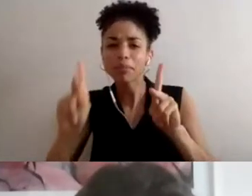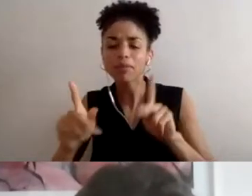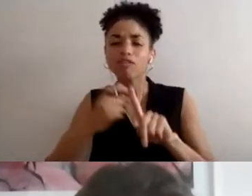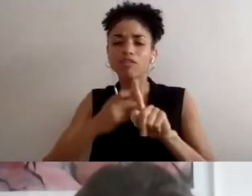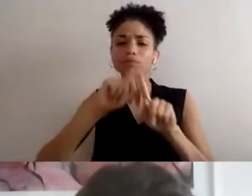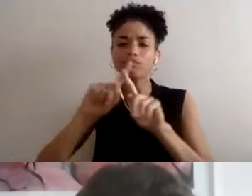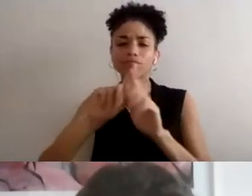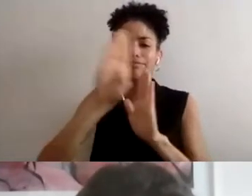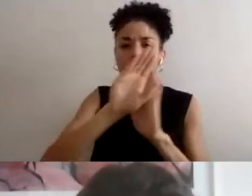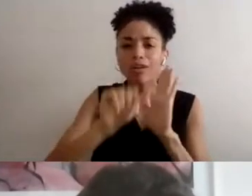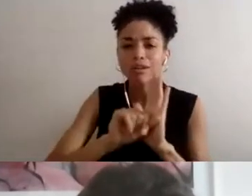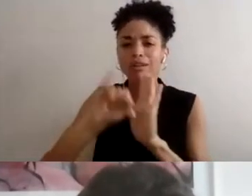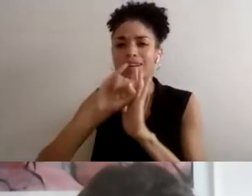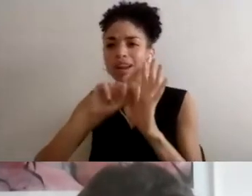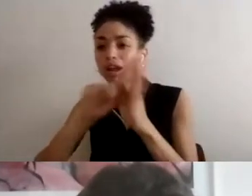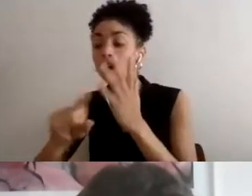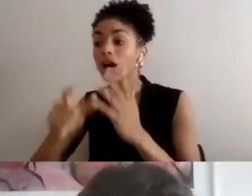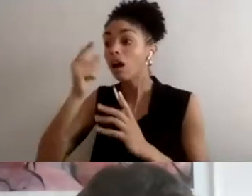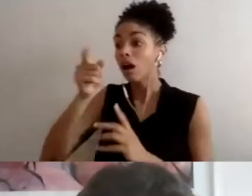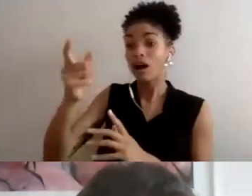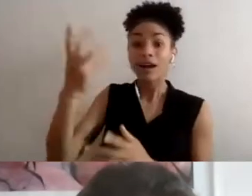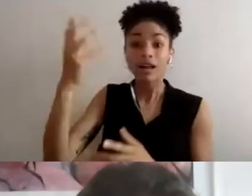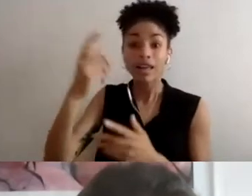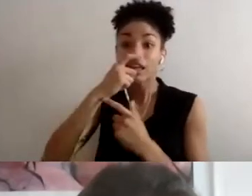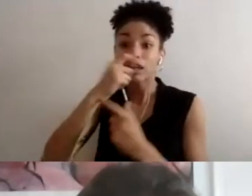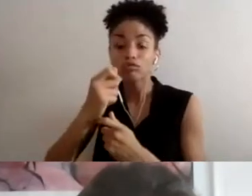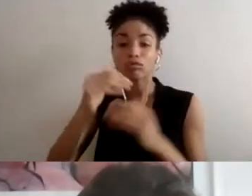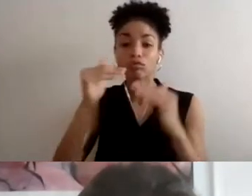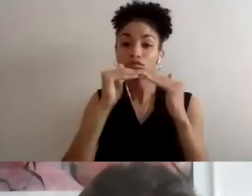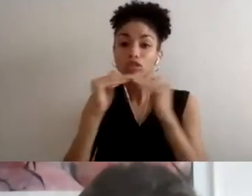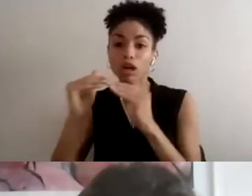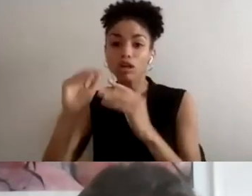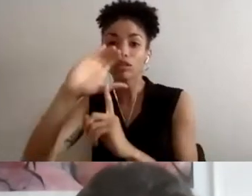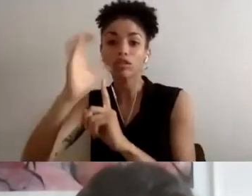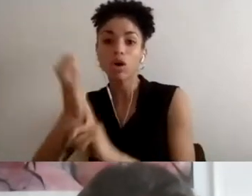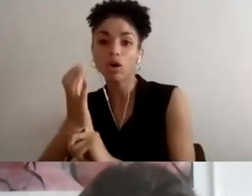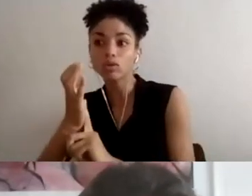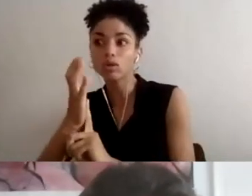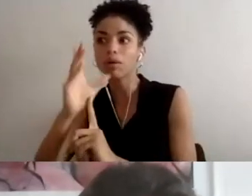as interested in justice, culture, and not just those with a disability. So we can